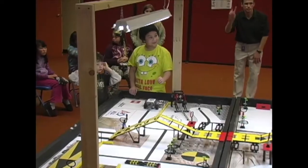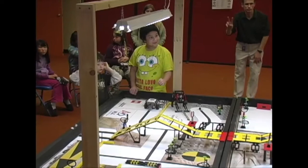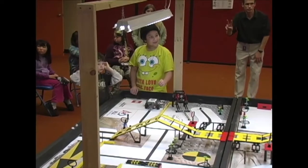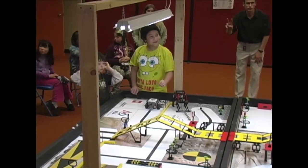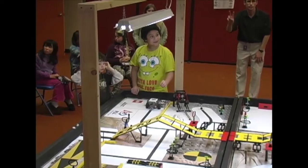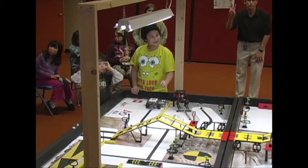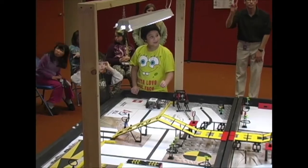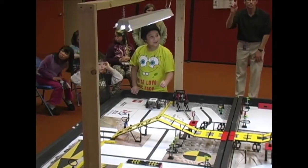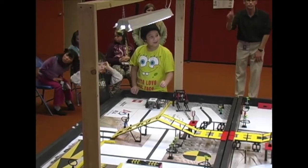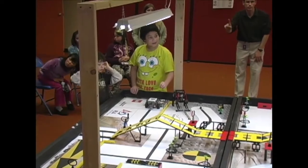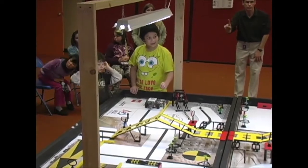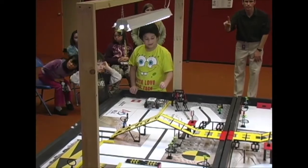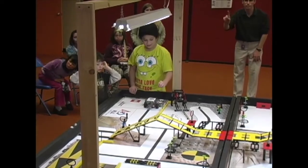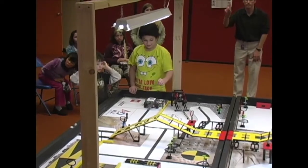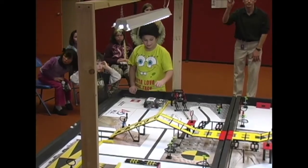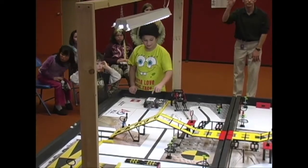Ready, 3, 2, 1, go.